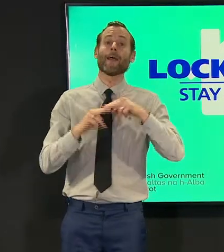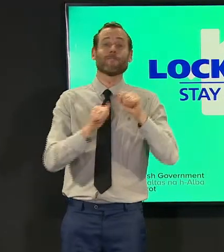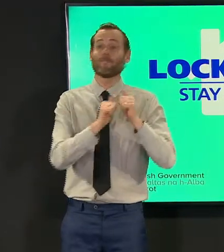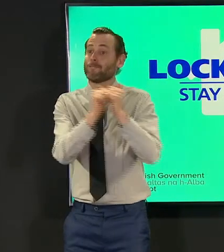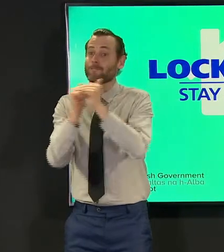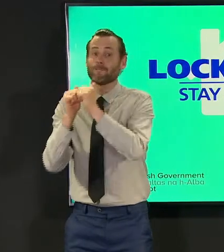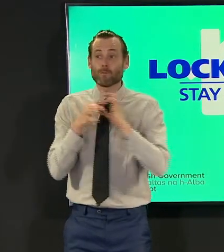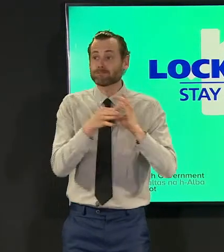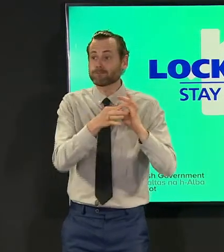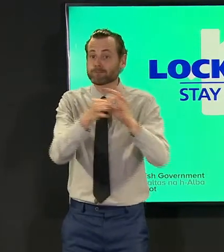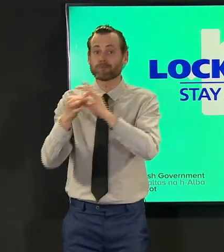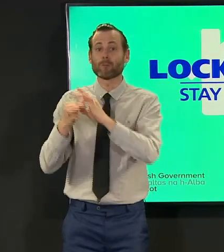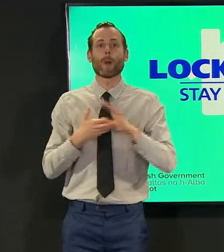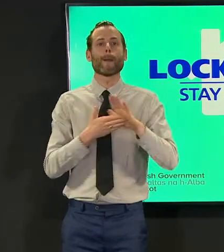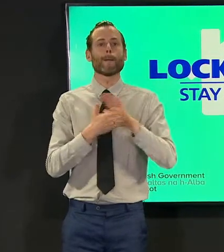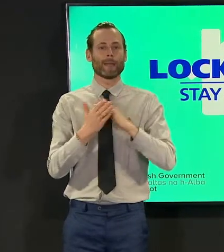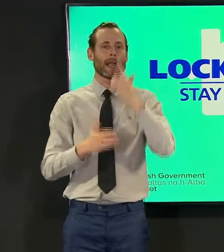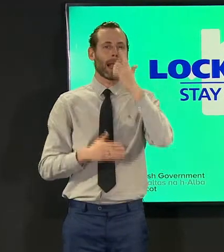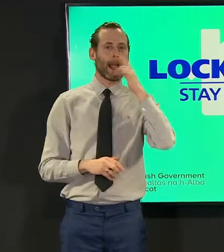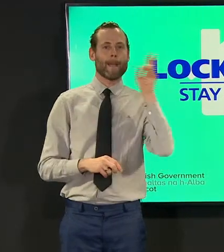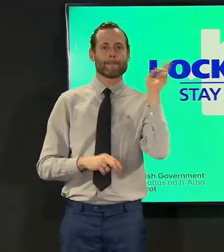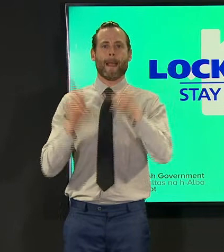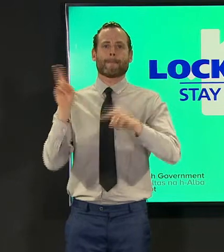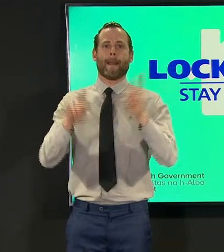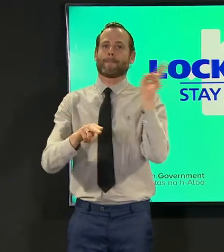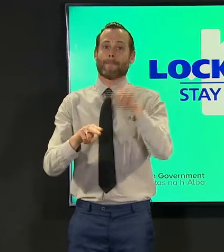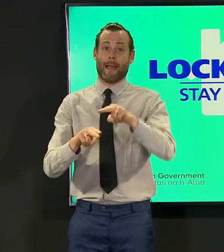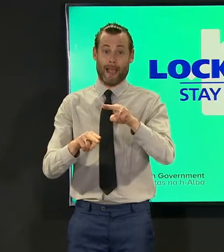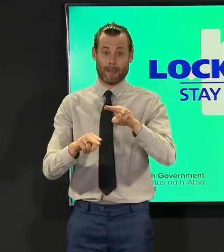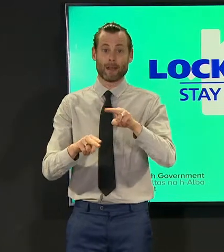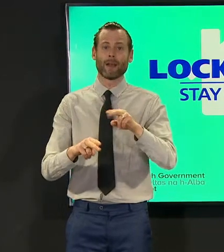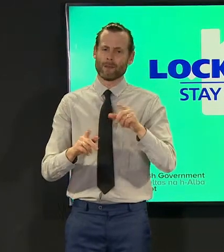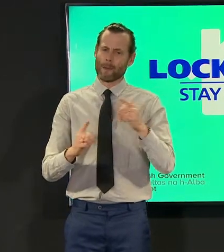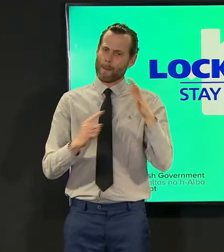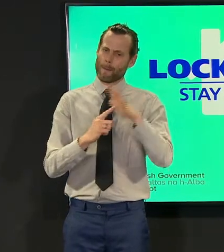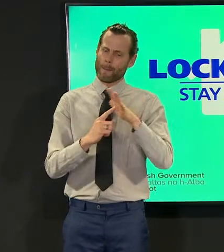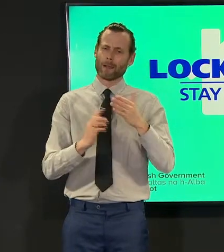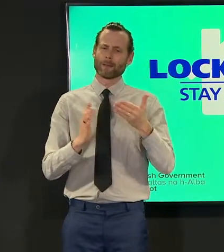it's how we continue to protect each other while vaccination program continues